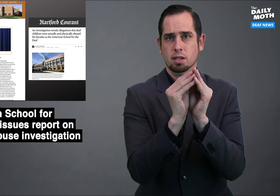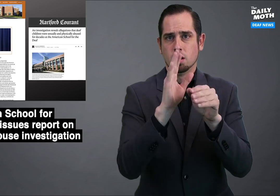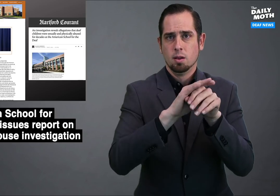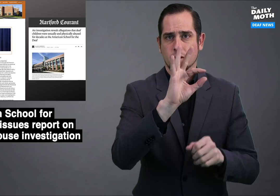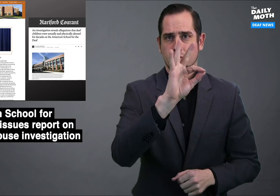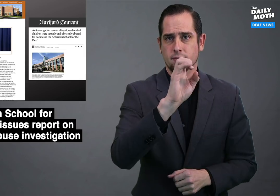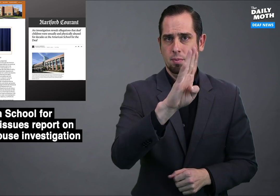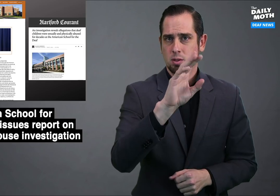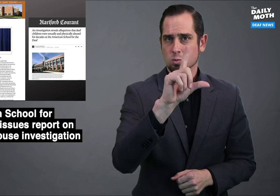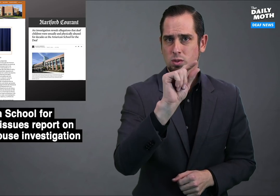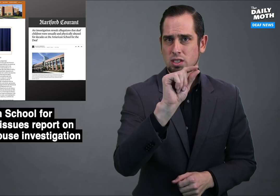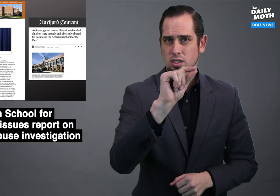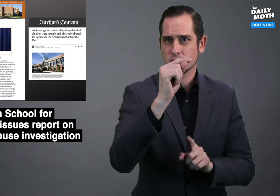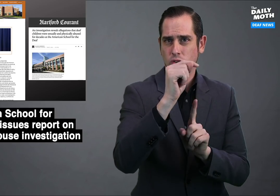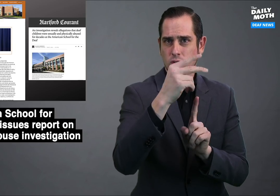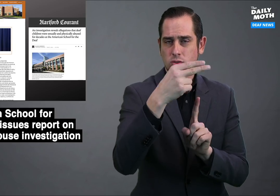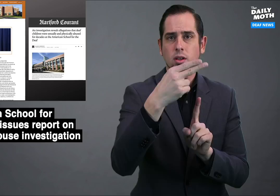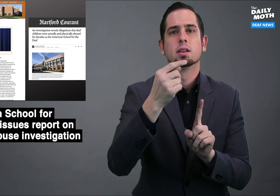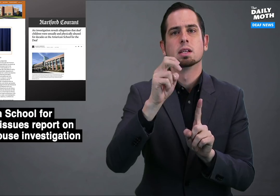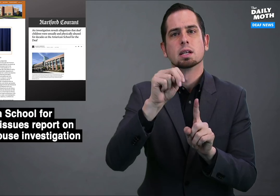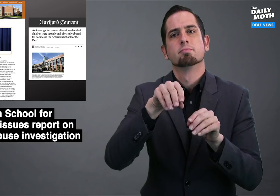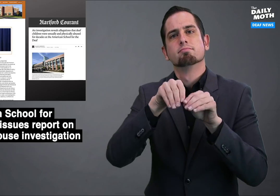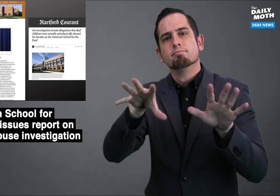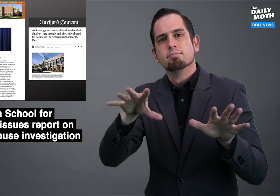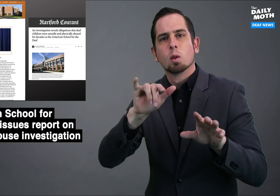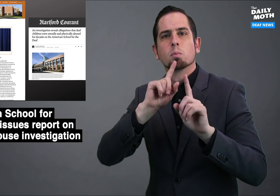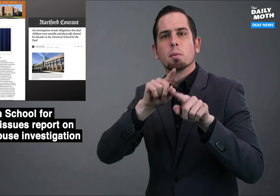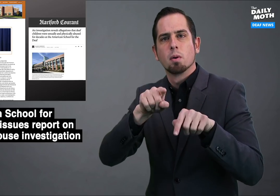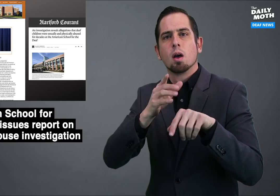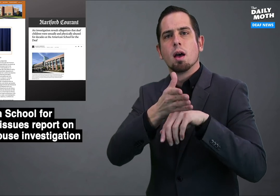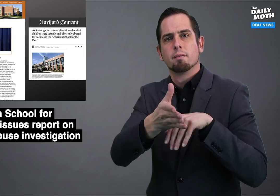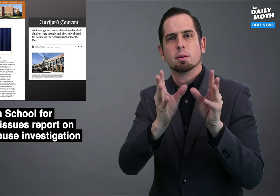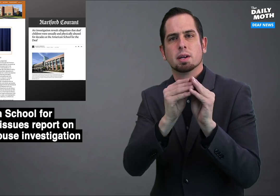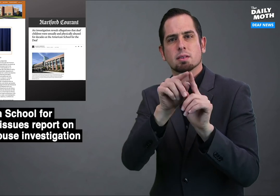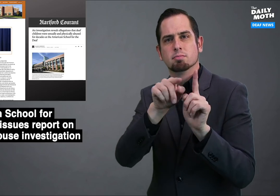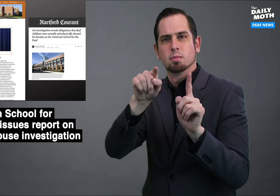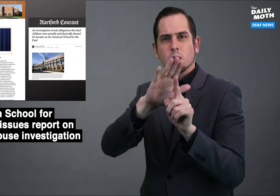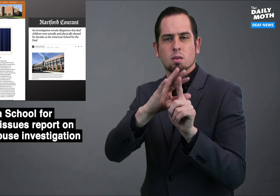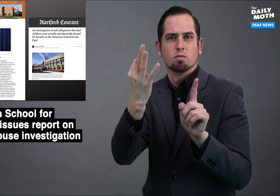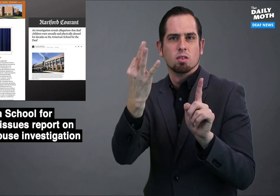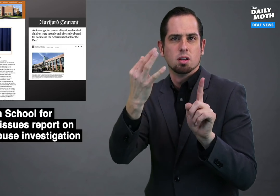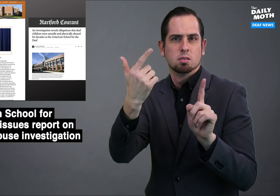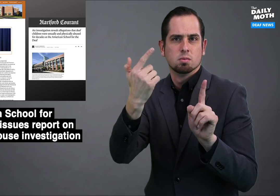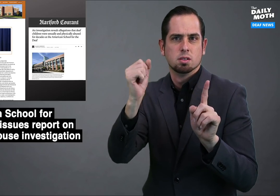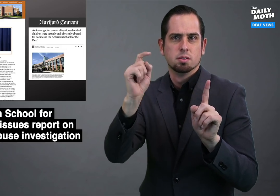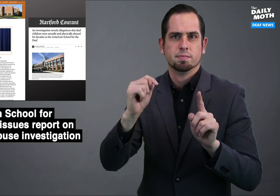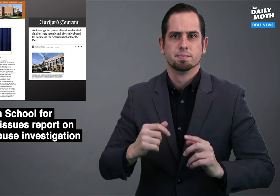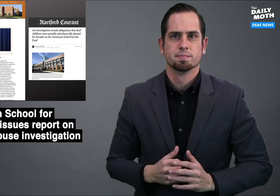meeting on Thursday, February 20 and release the report after the meeting, which was on Friday the 21st.